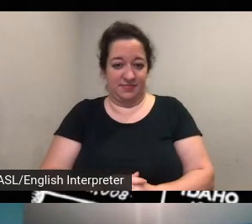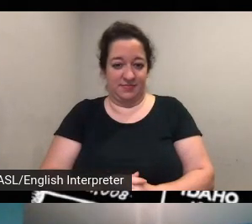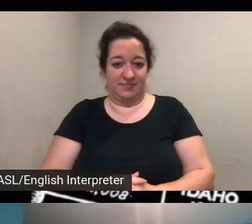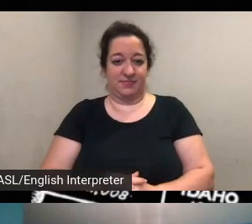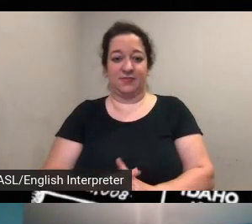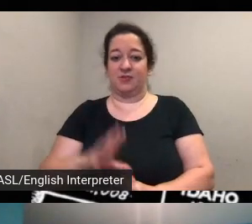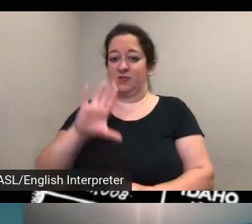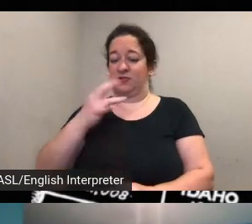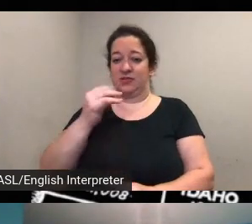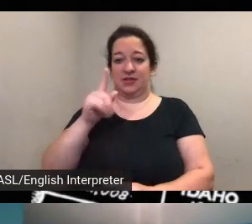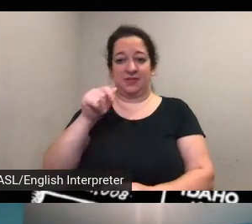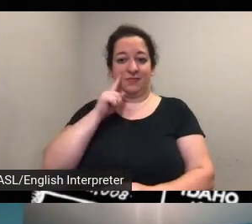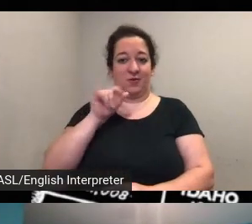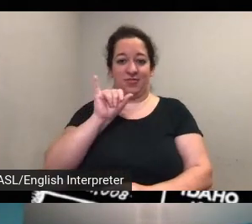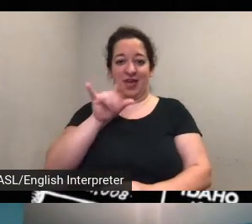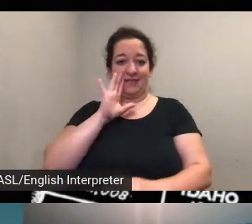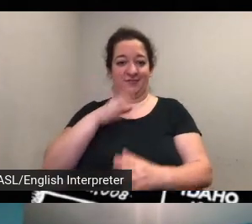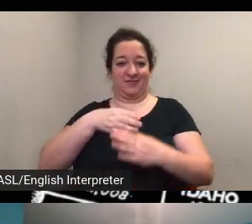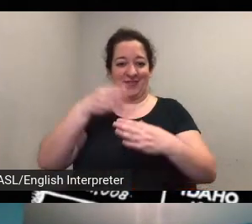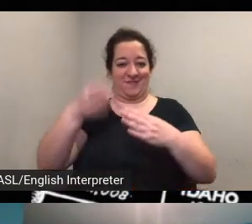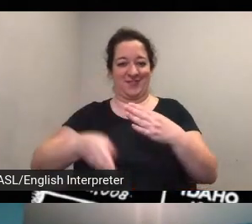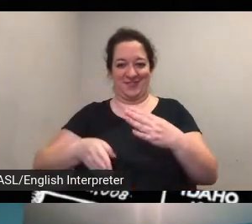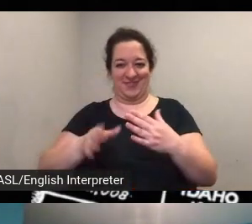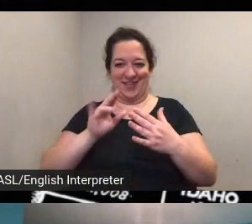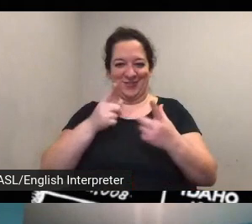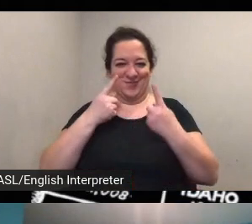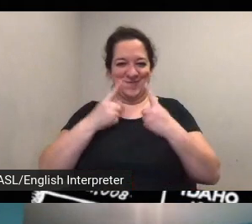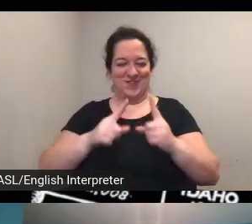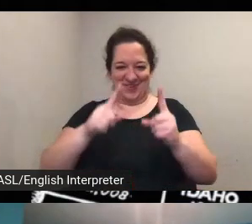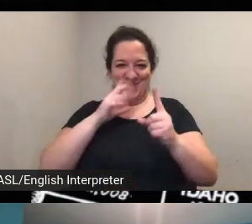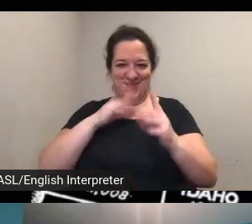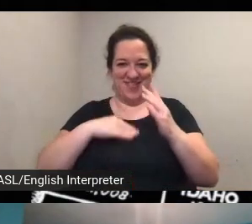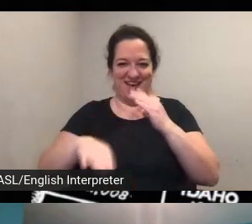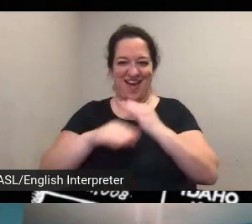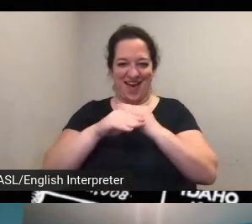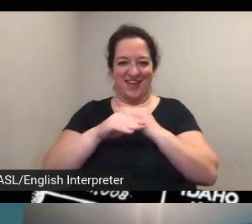no i think that yeah i think that that should i think that that should work